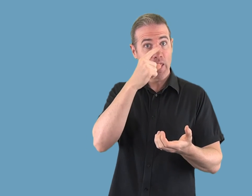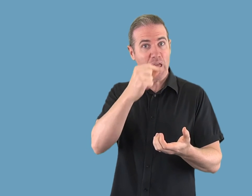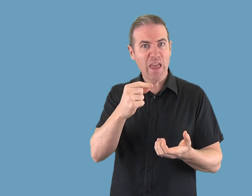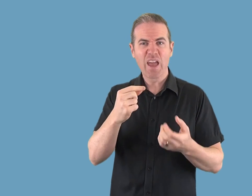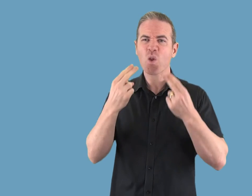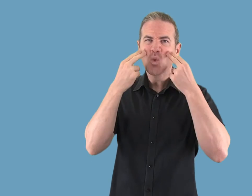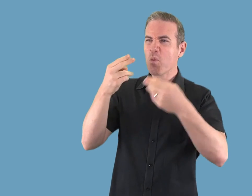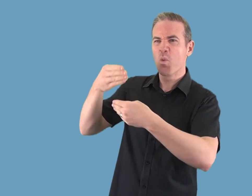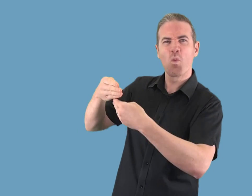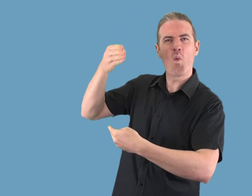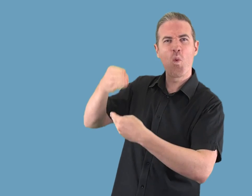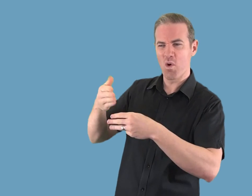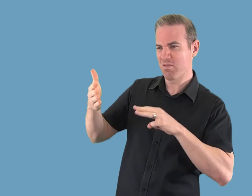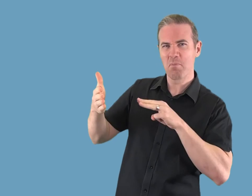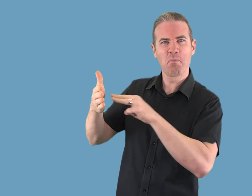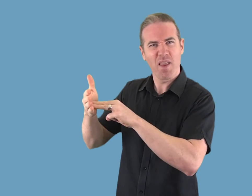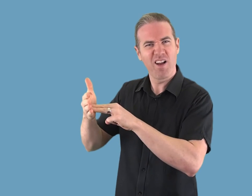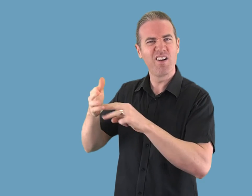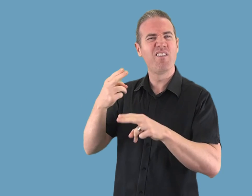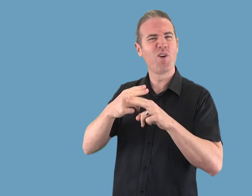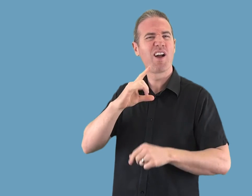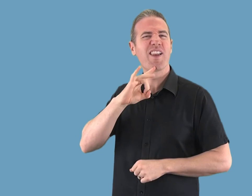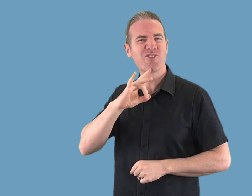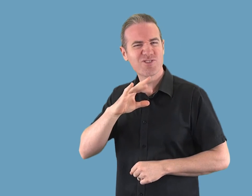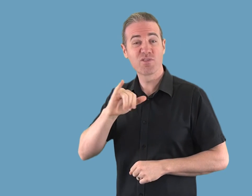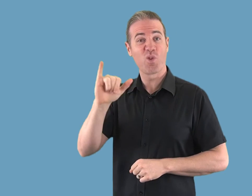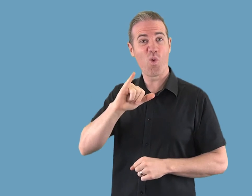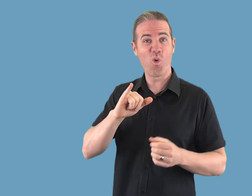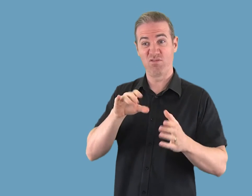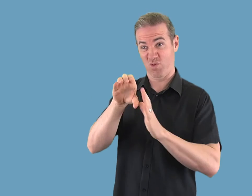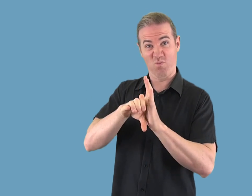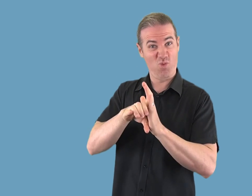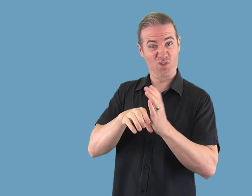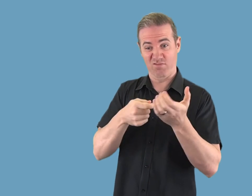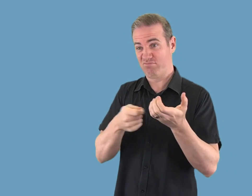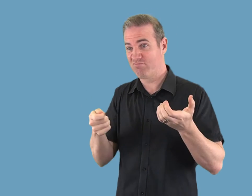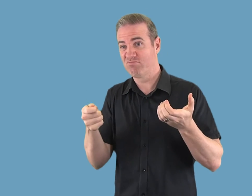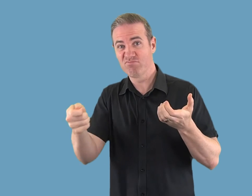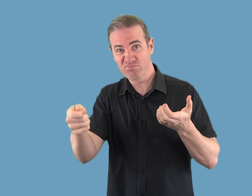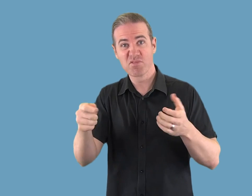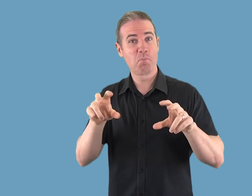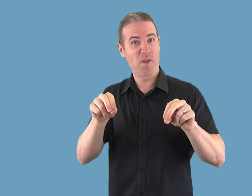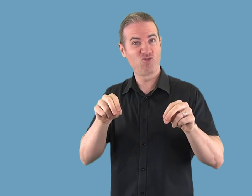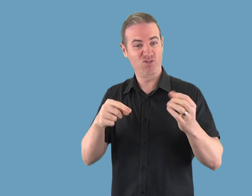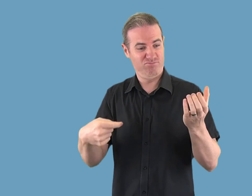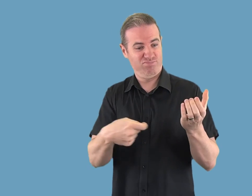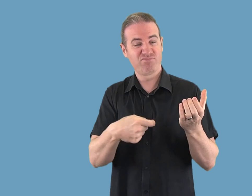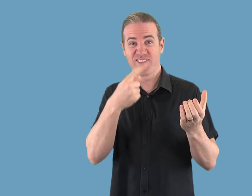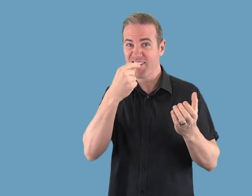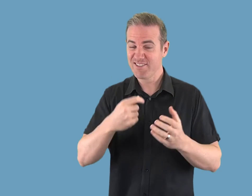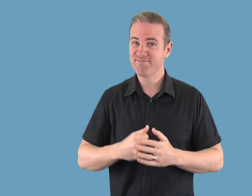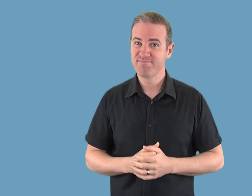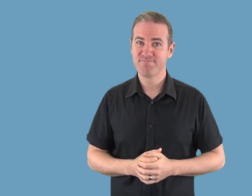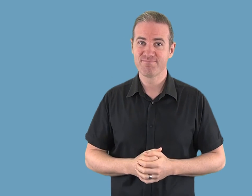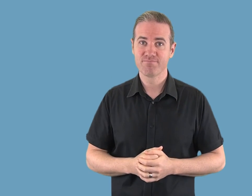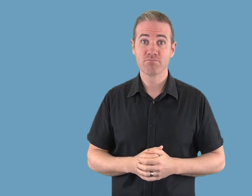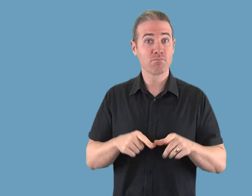Desktop charger included